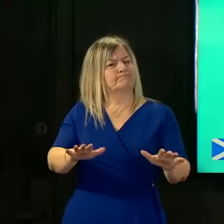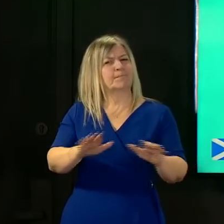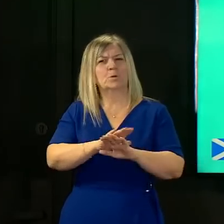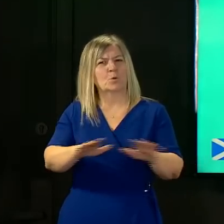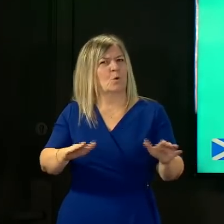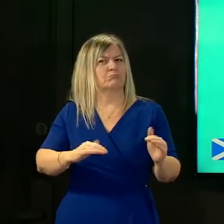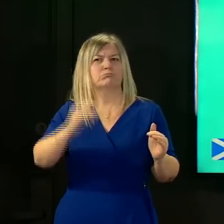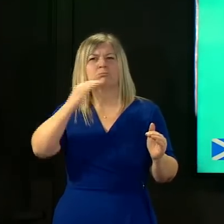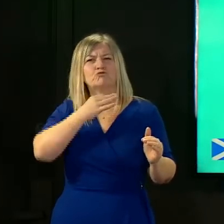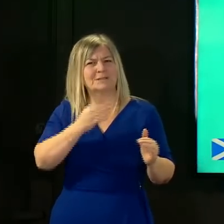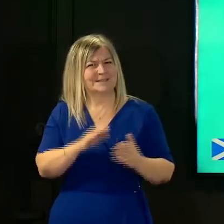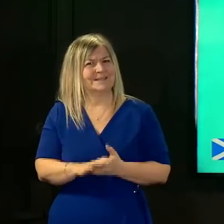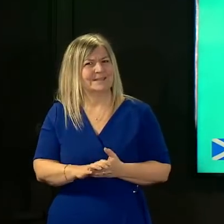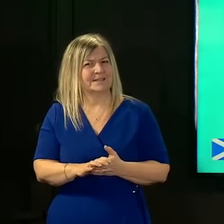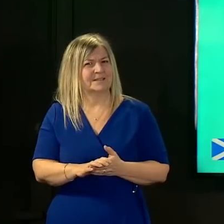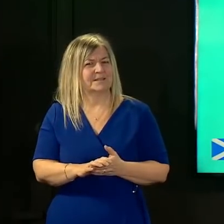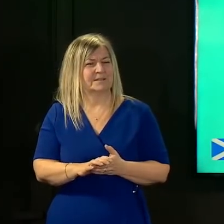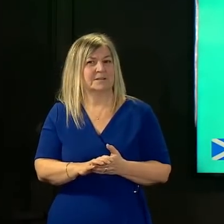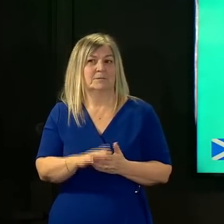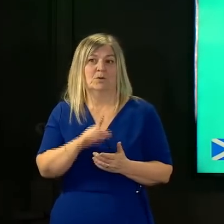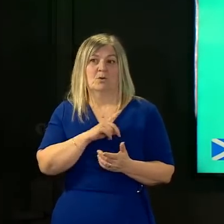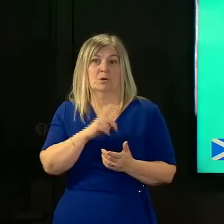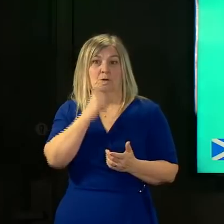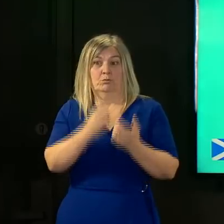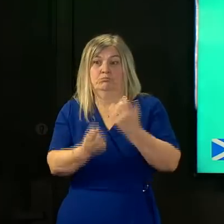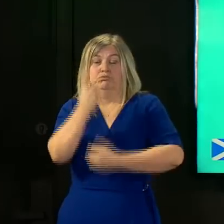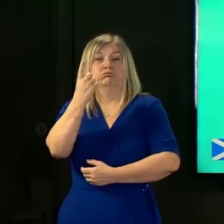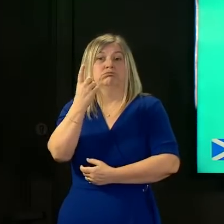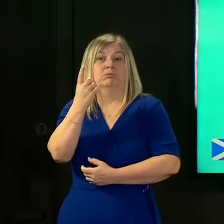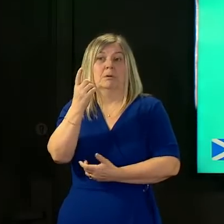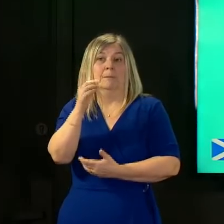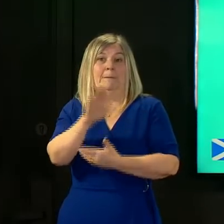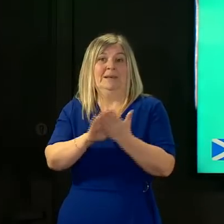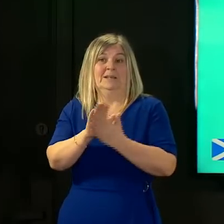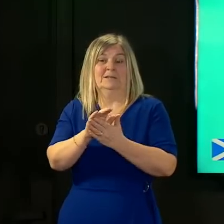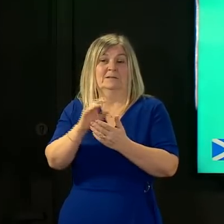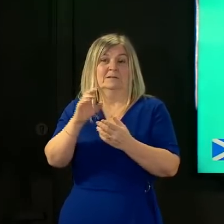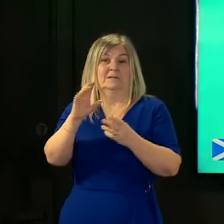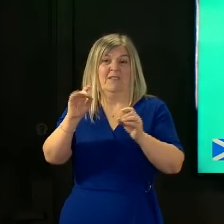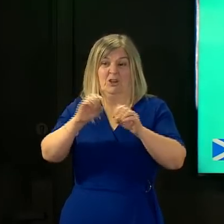increased infection again because that would be frankly a disaster if we started to move